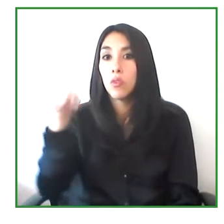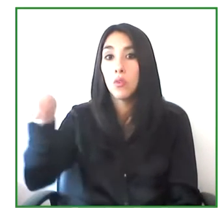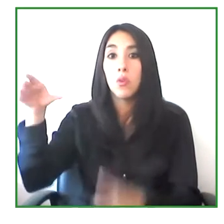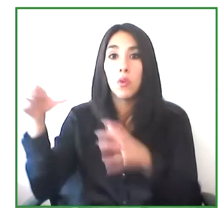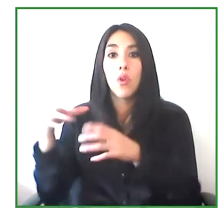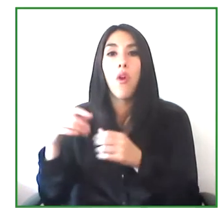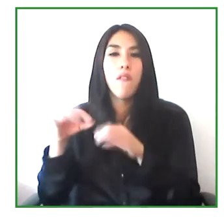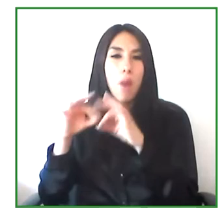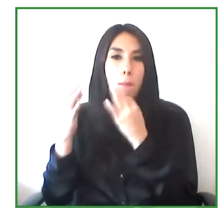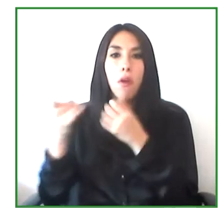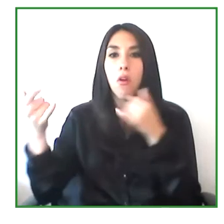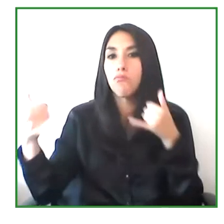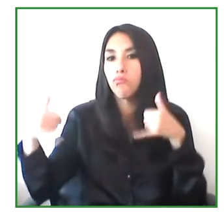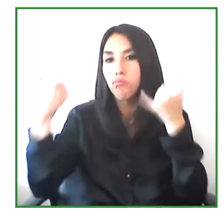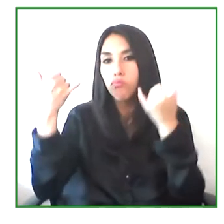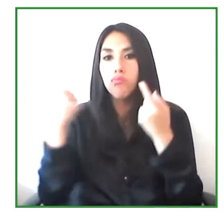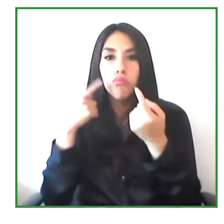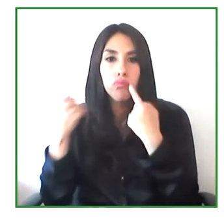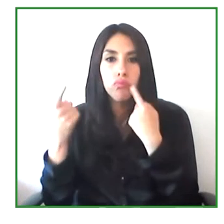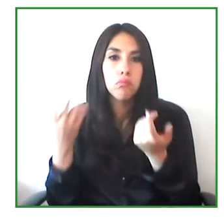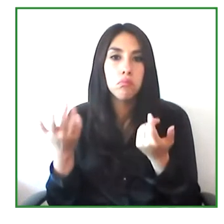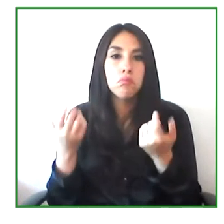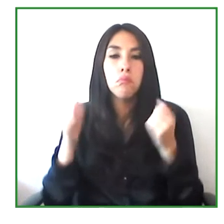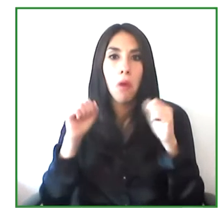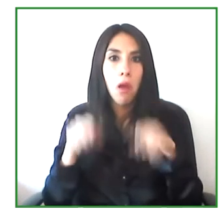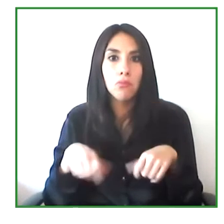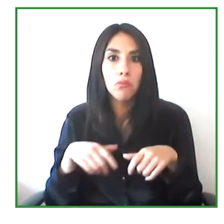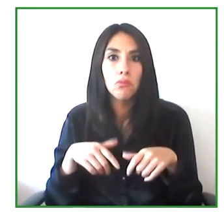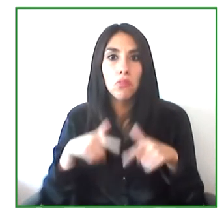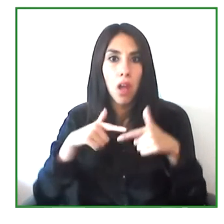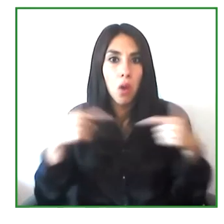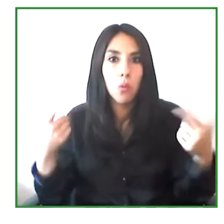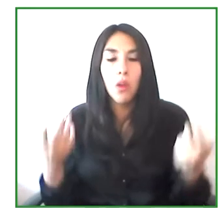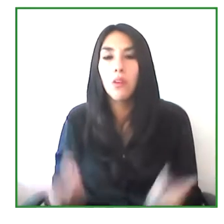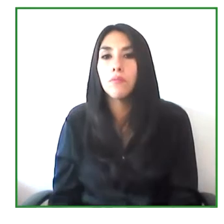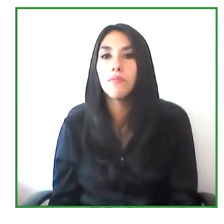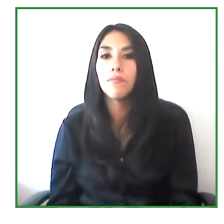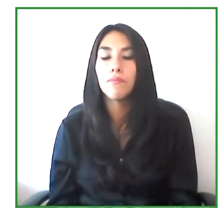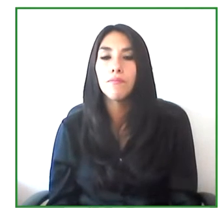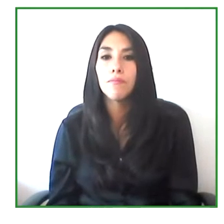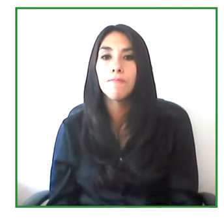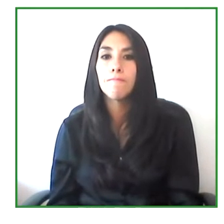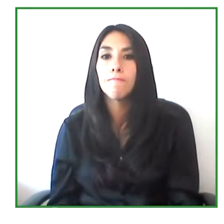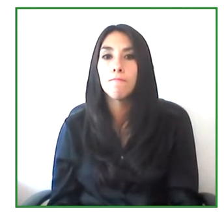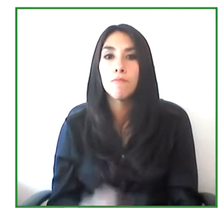contacting with their family. It needs linguistic services to do. So for.